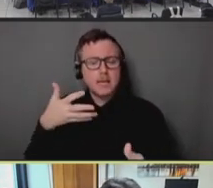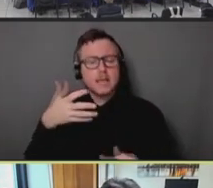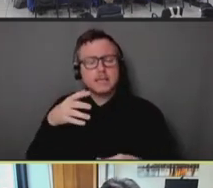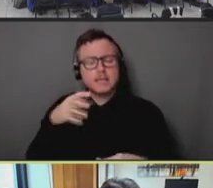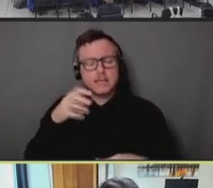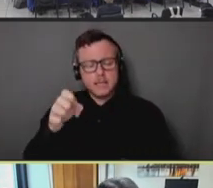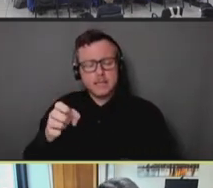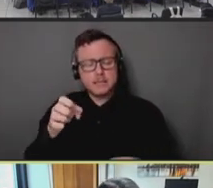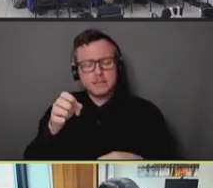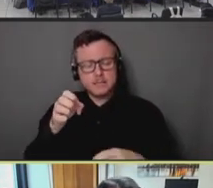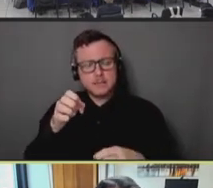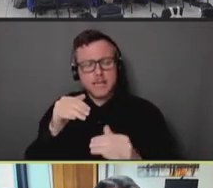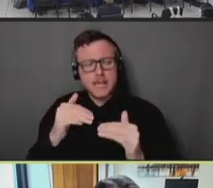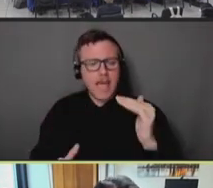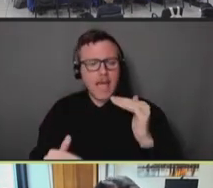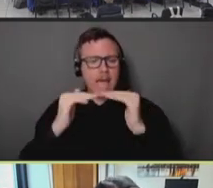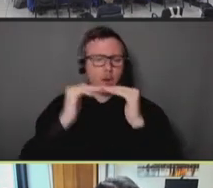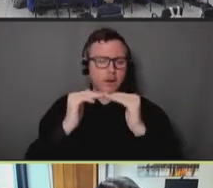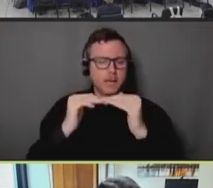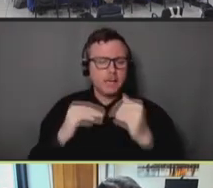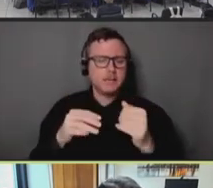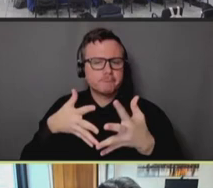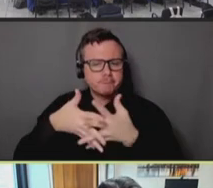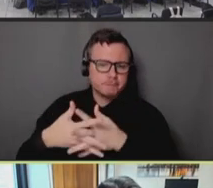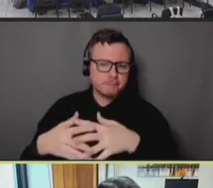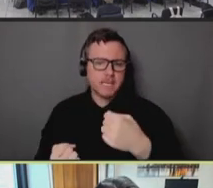key piece of this. It's something we're really working on here in New York. We